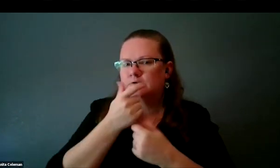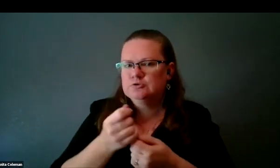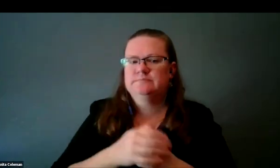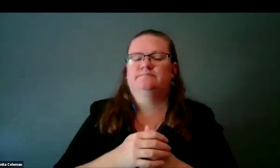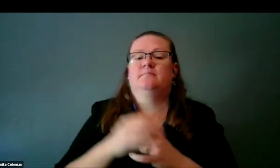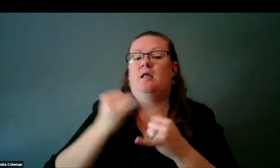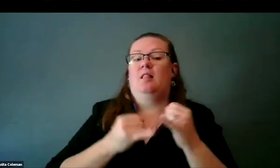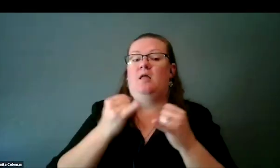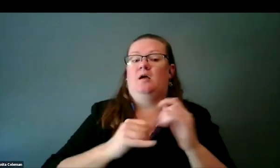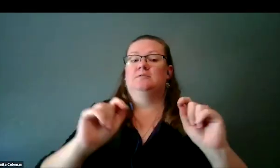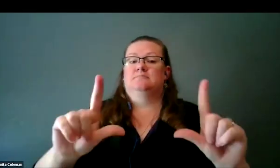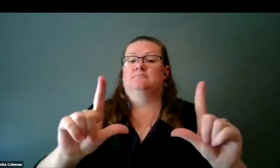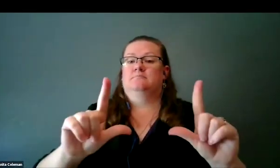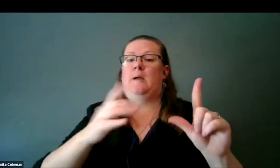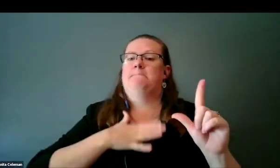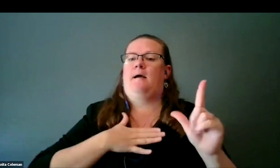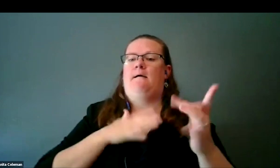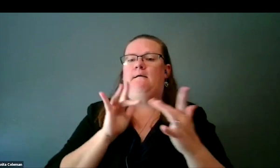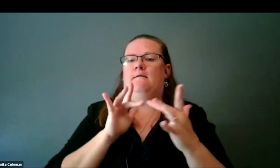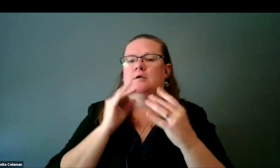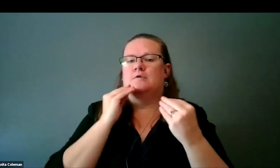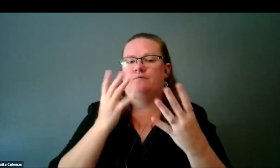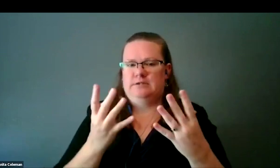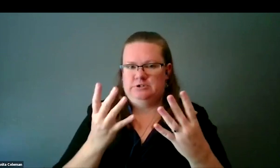The last slide shows my contact information,